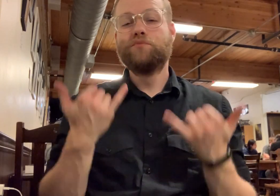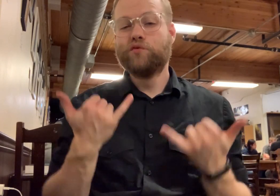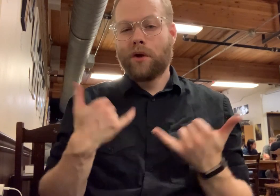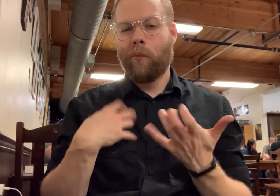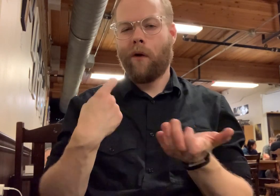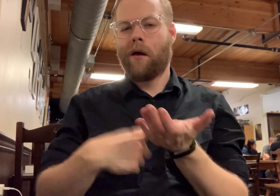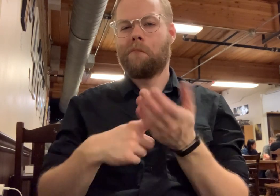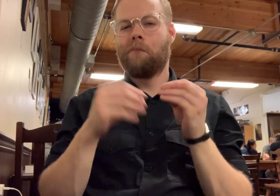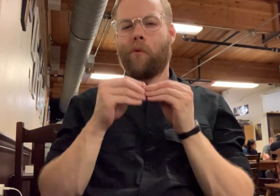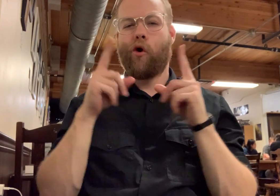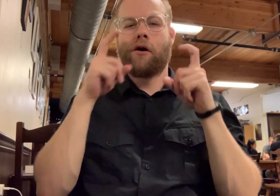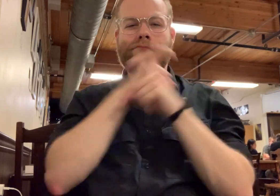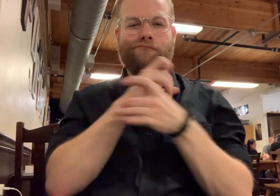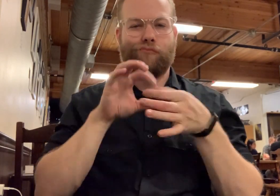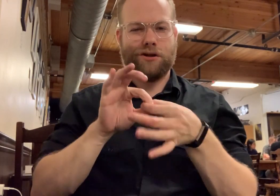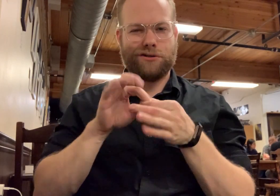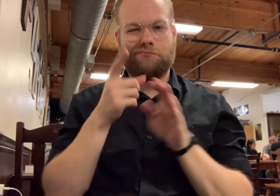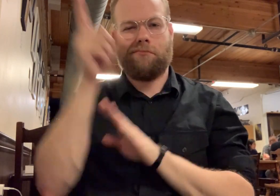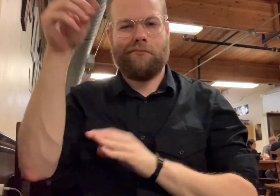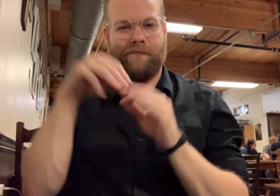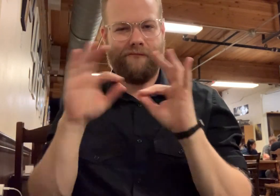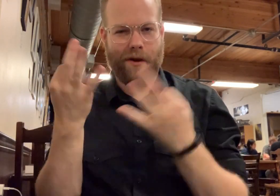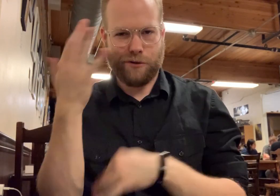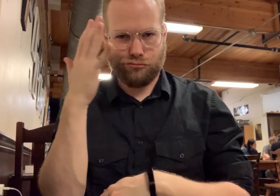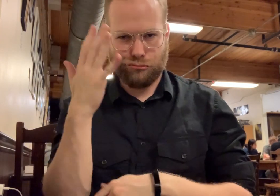Today, I want to talk about more complex relationships further in the family tree.